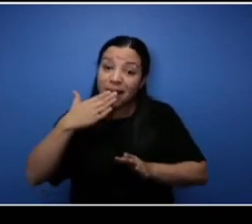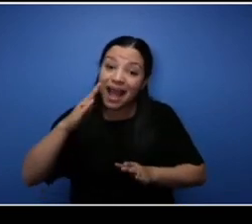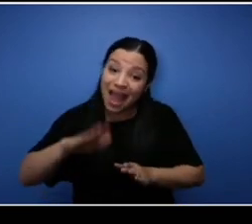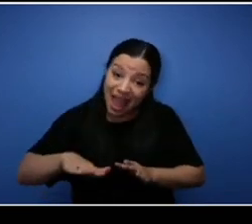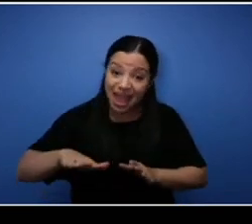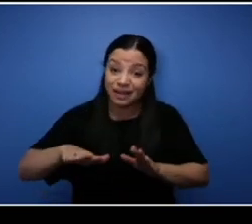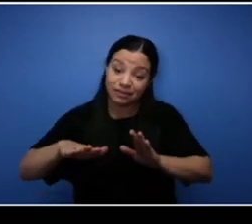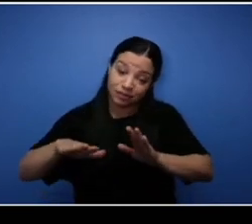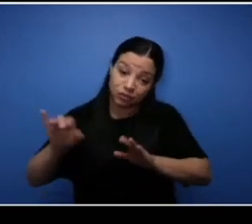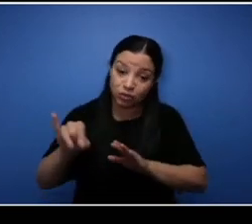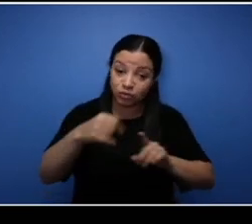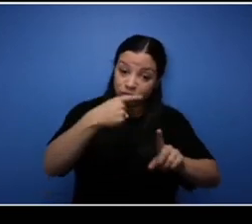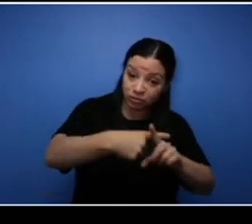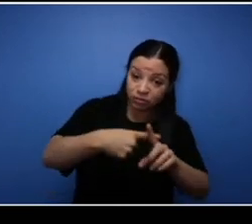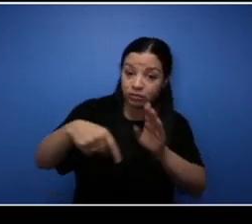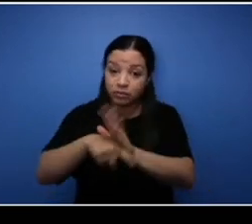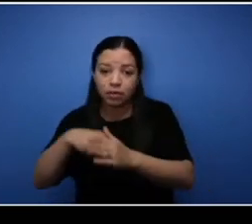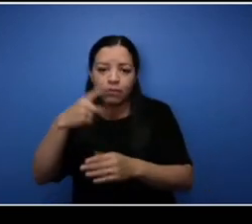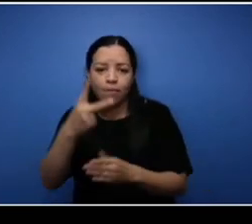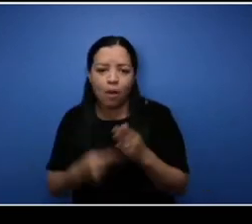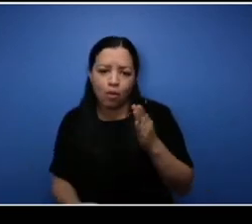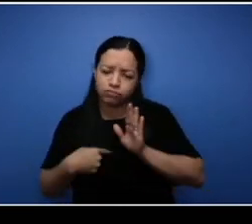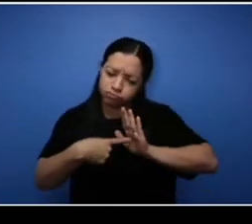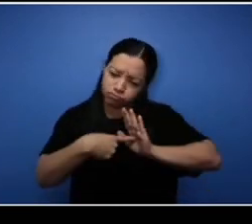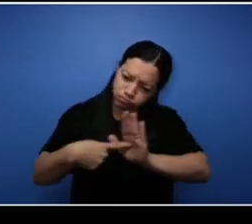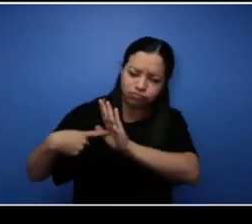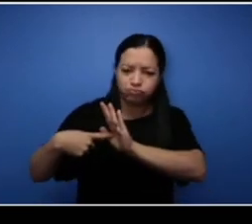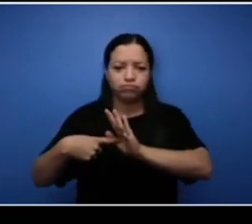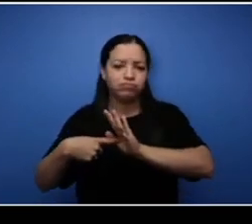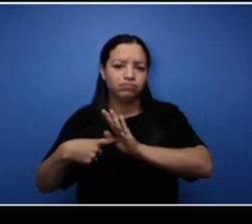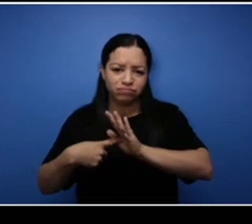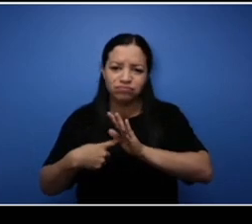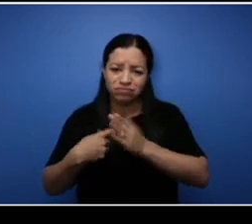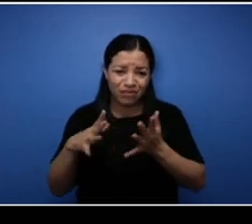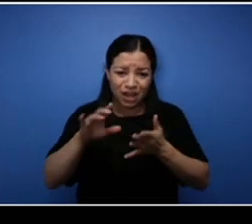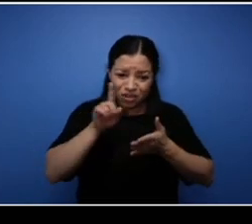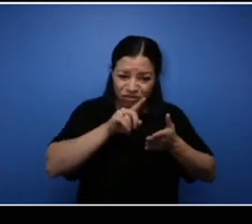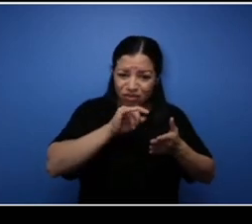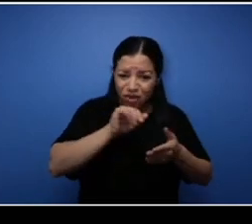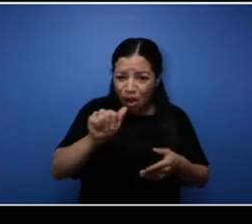I'm able to take all of my ups and downs through my businesses and put it back into my Black